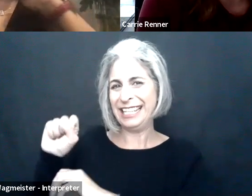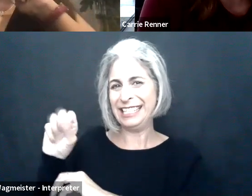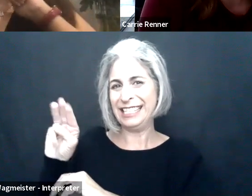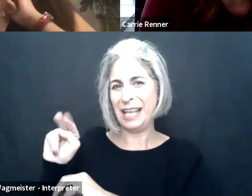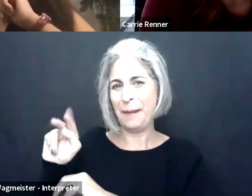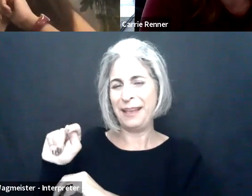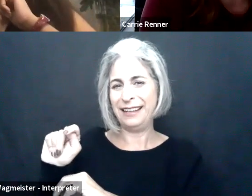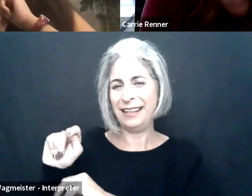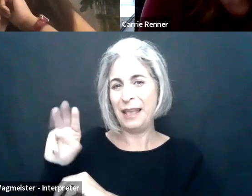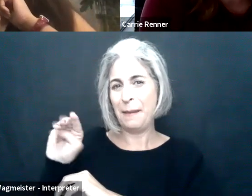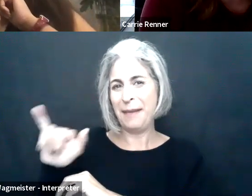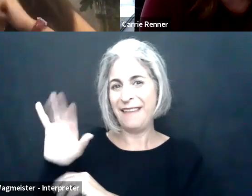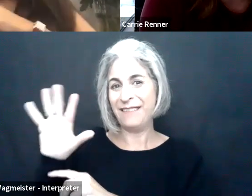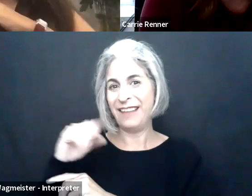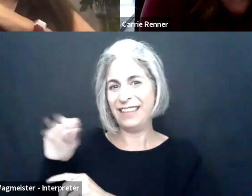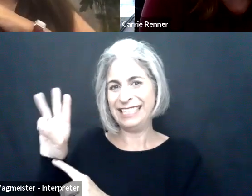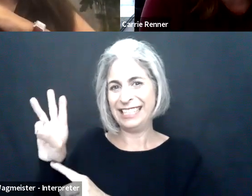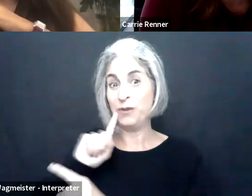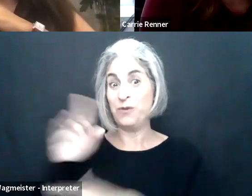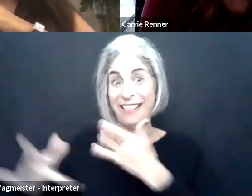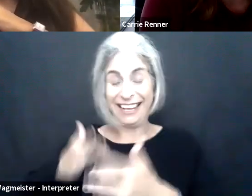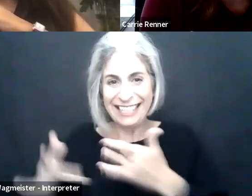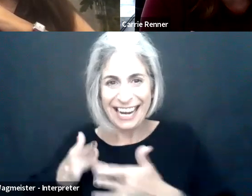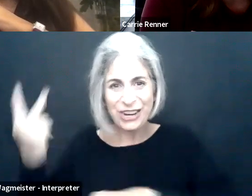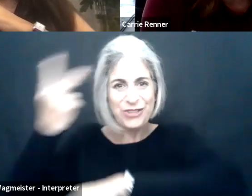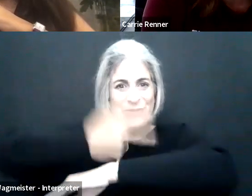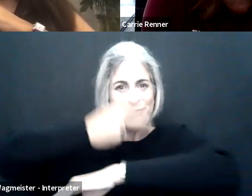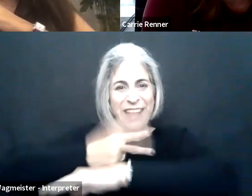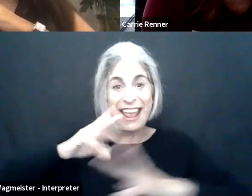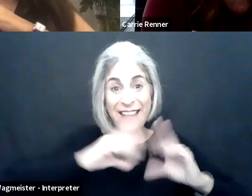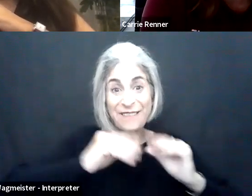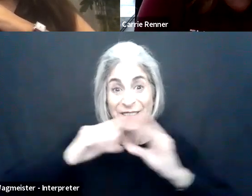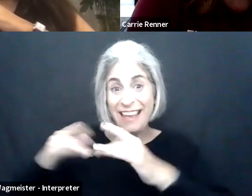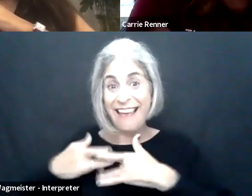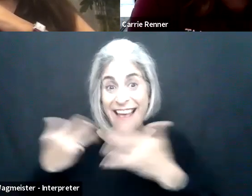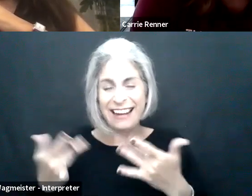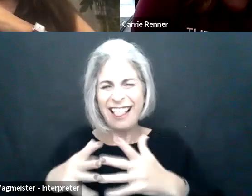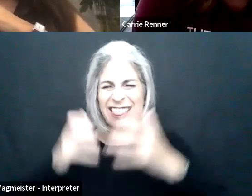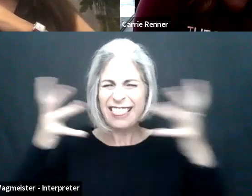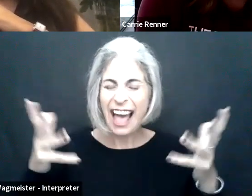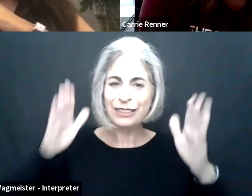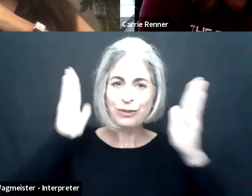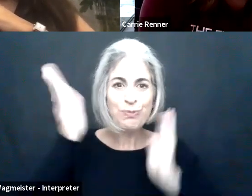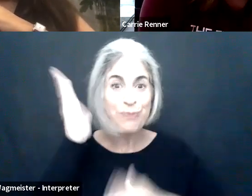I am -- no, no. Join the ability summit.